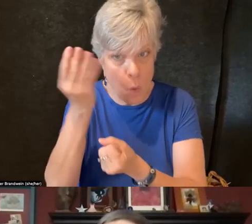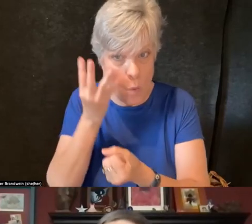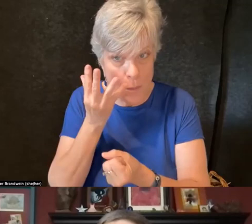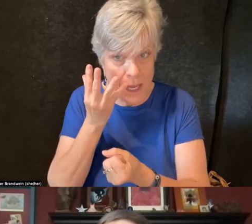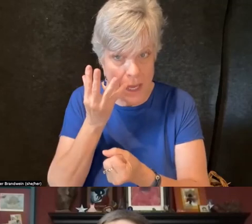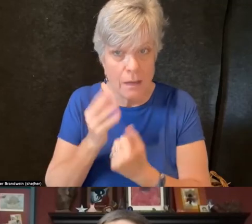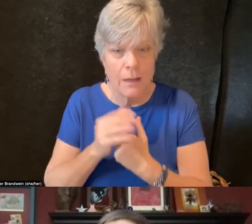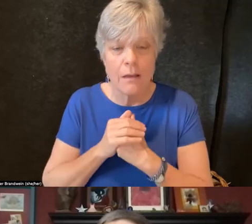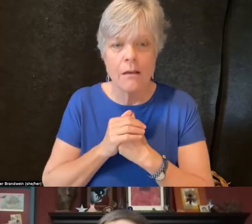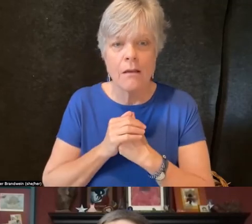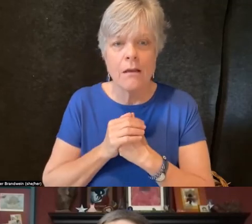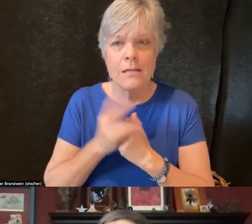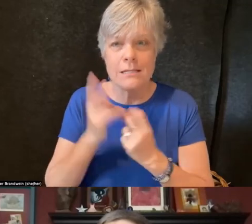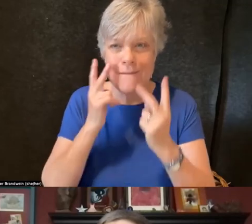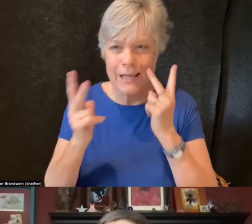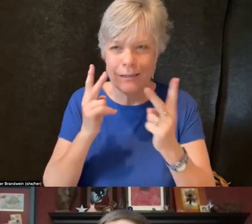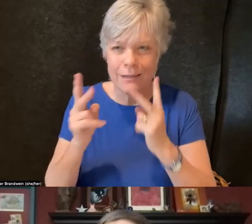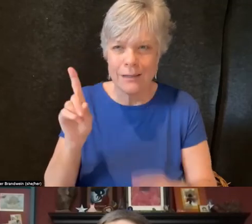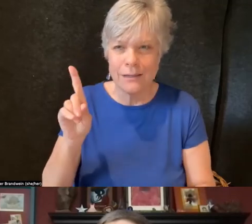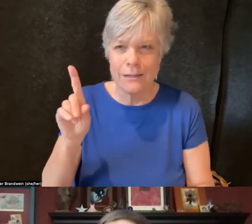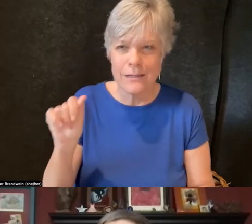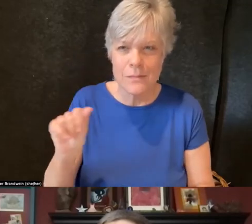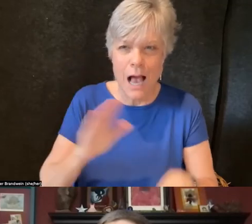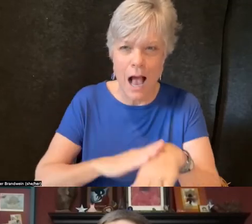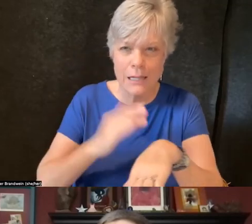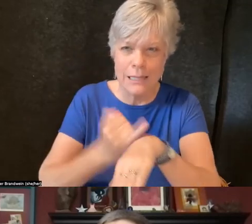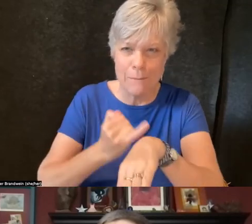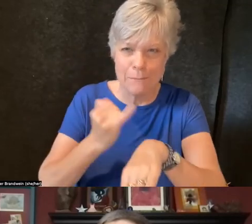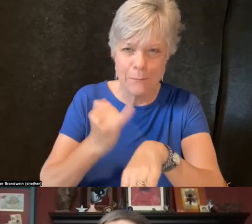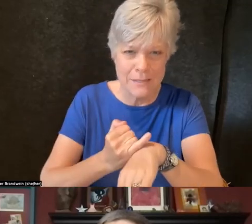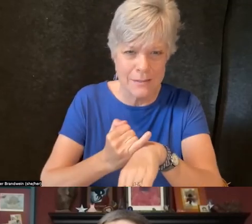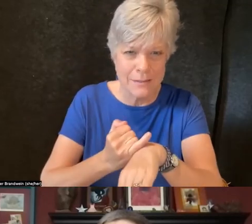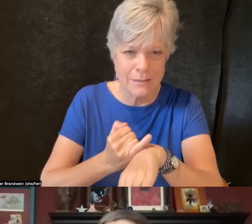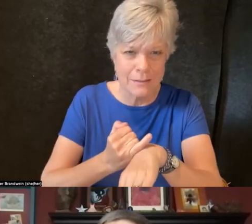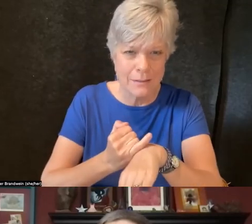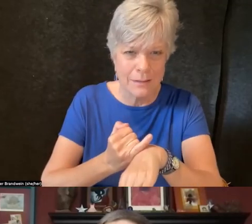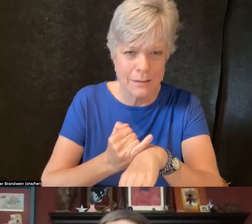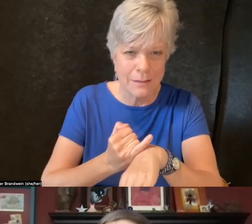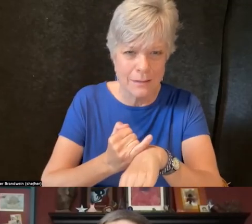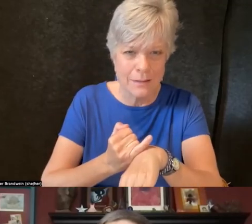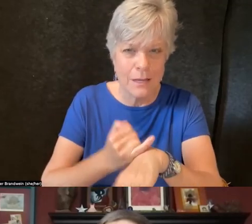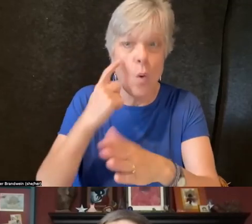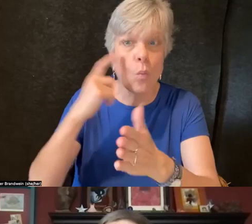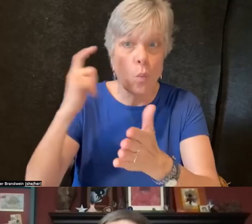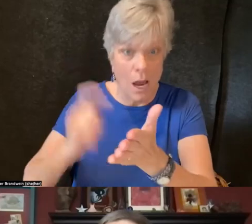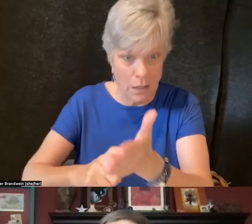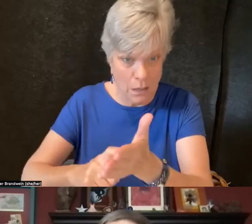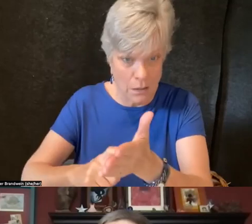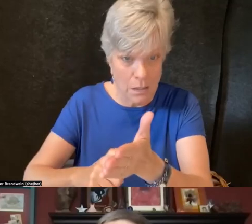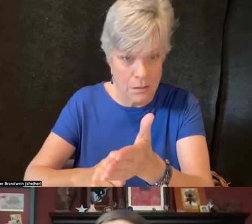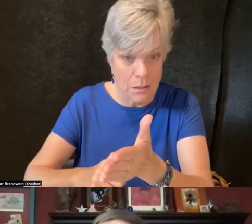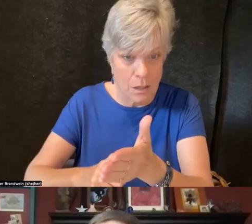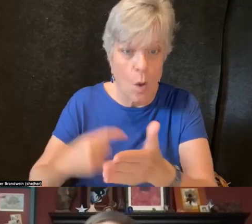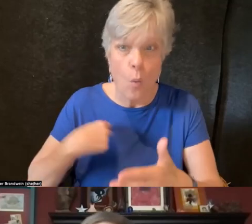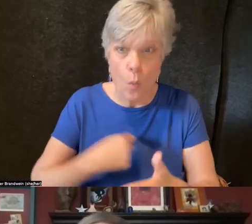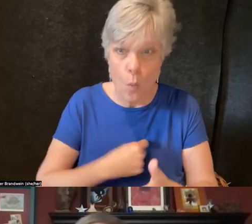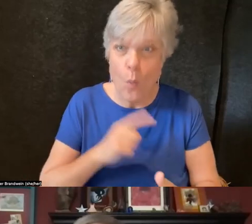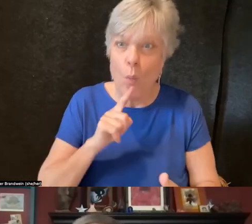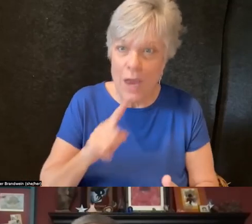the visibility of disability on campus. And recognizing that we exist is the first step